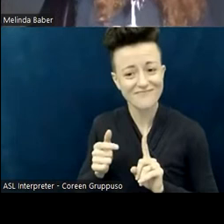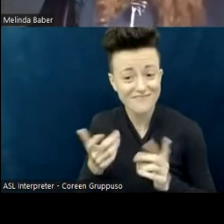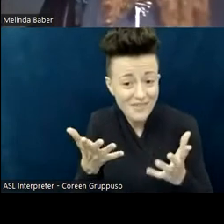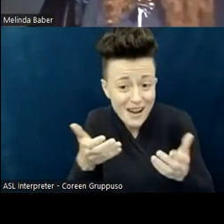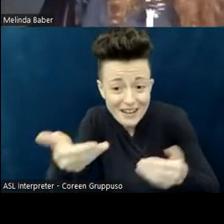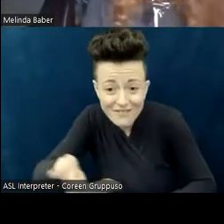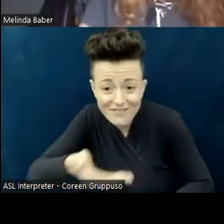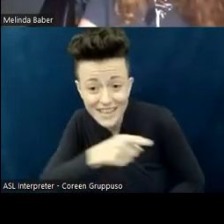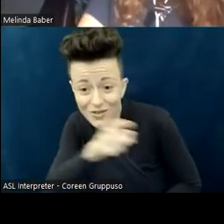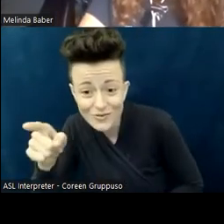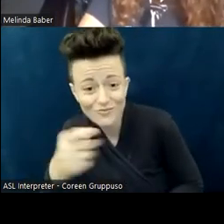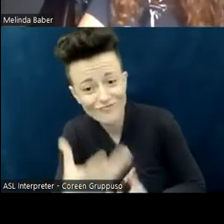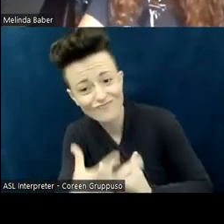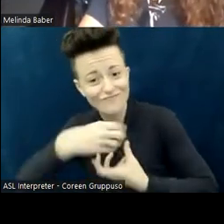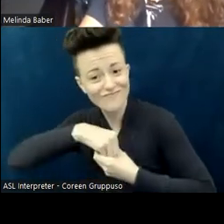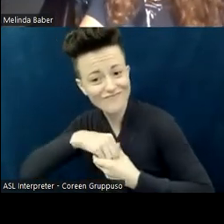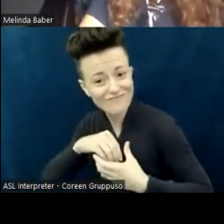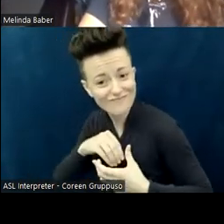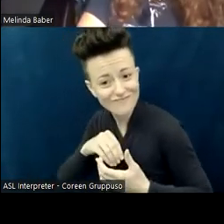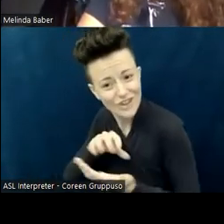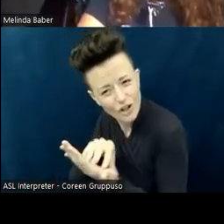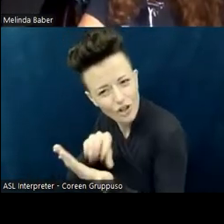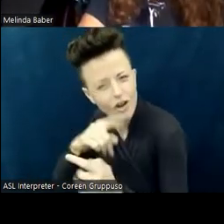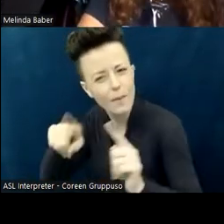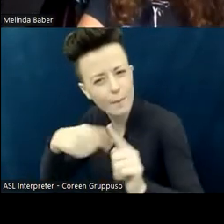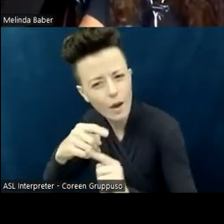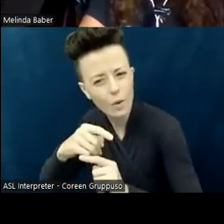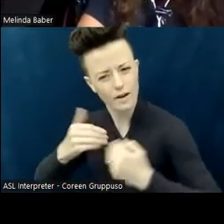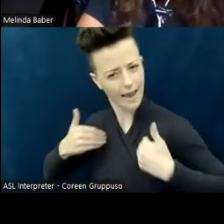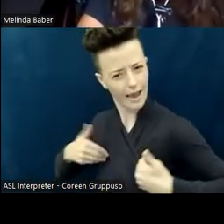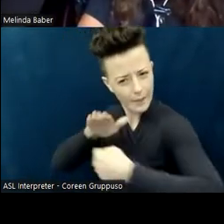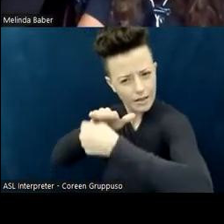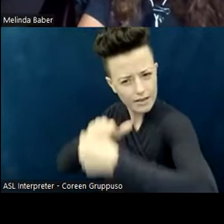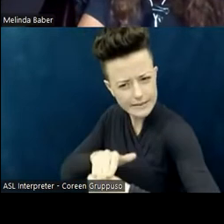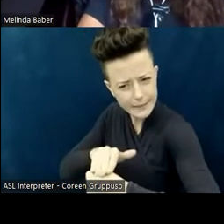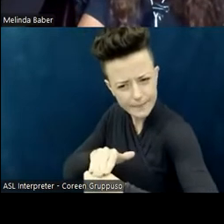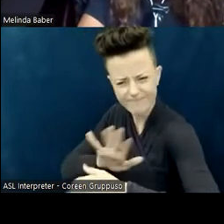about ableism and how to change churches, change the culture in which we live...